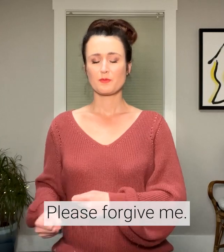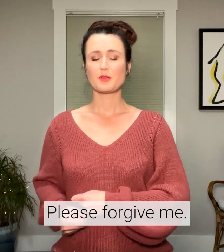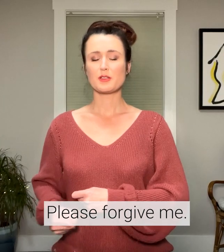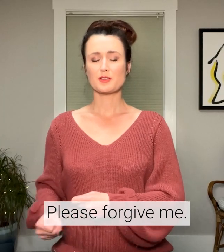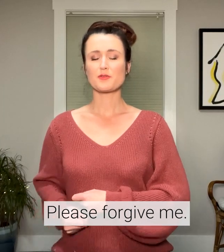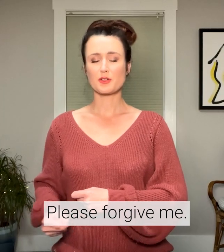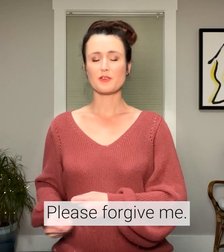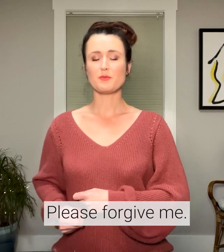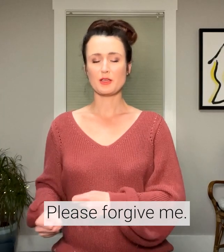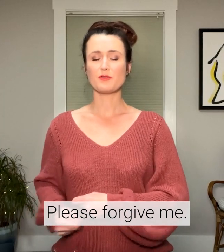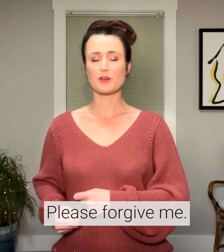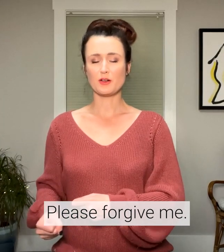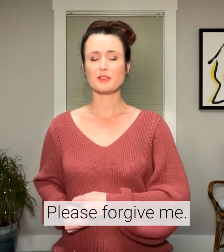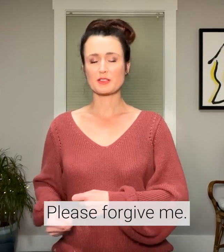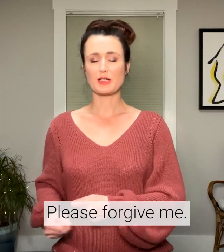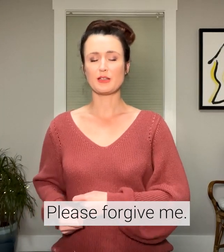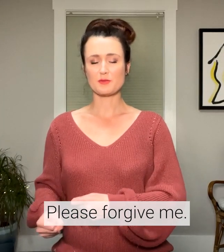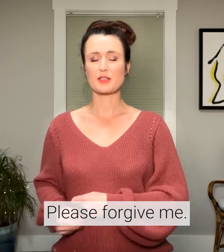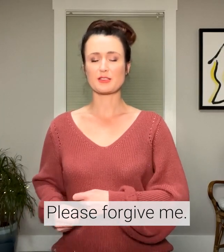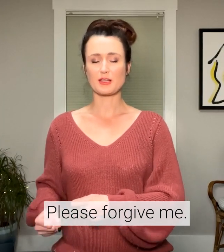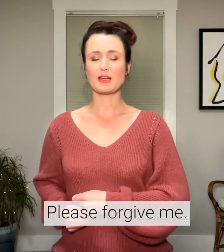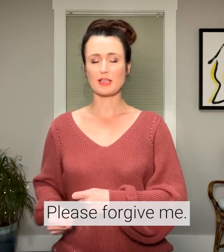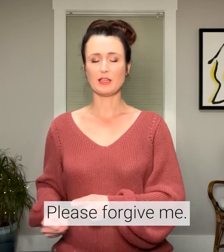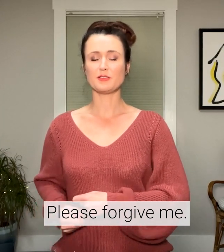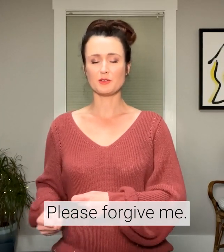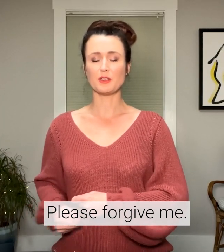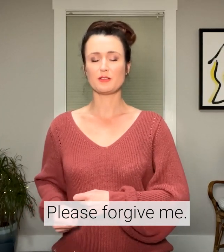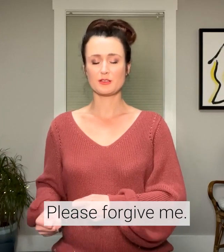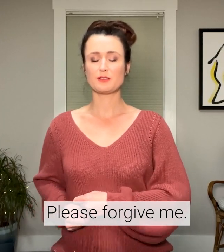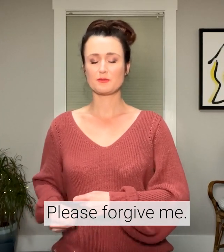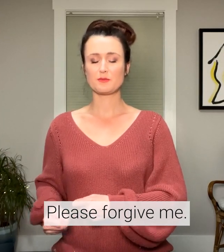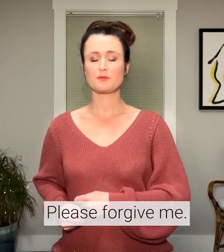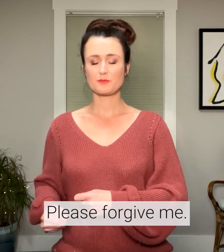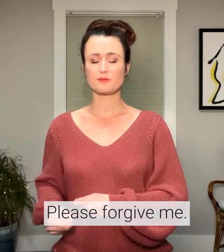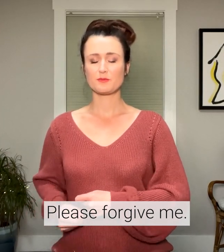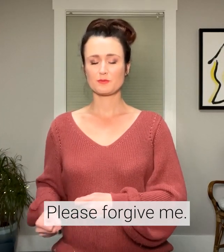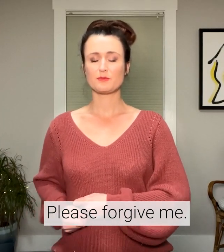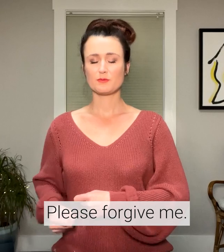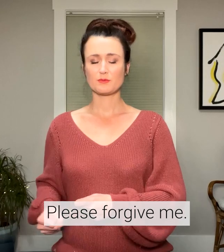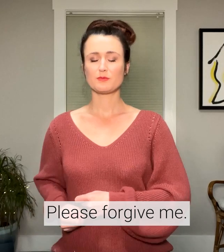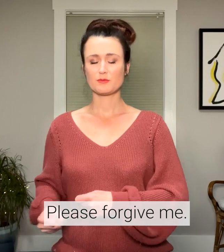Please forgive me for all the times I said I can't do it.